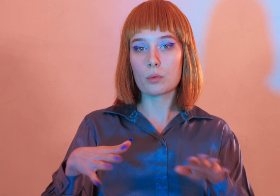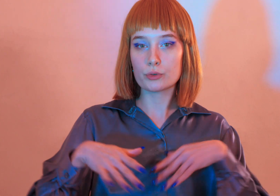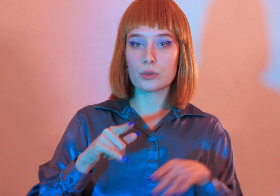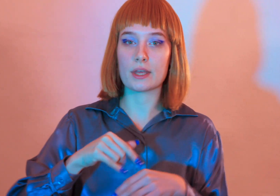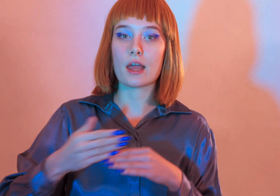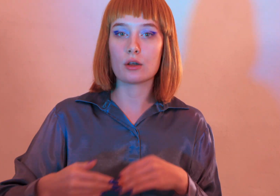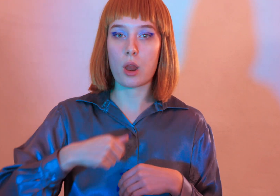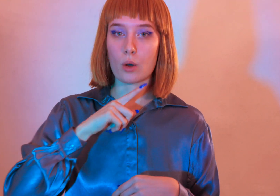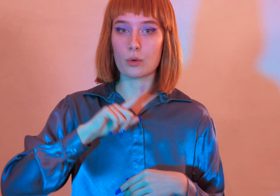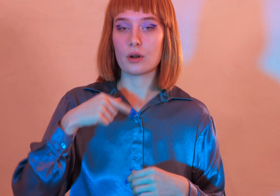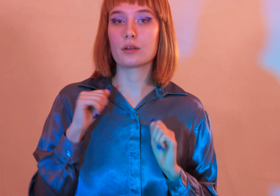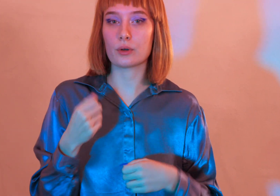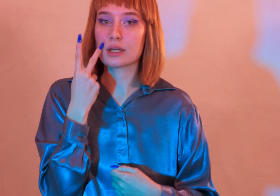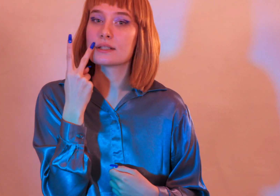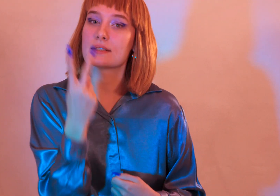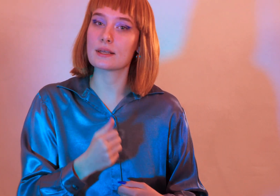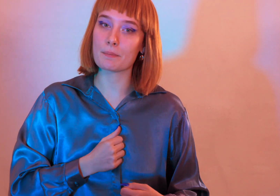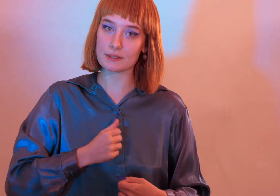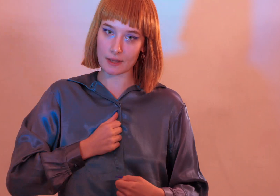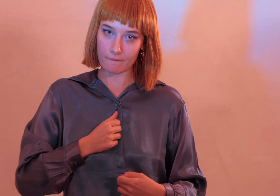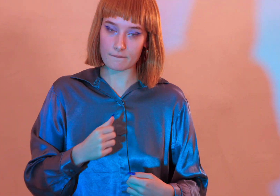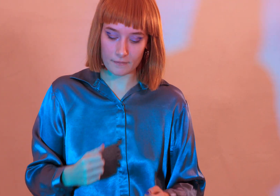walking to the end alone just so i can see myself